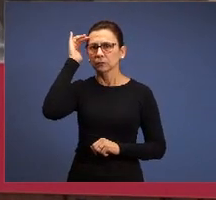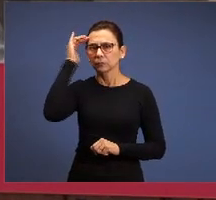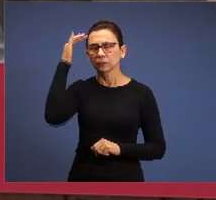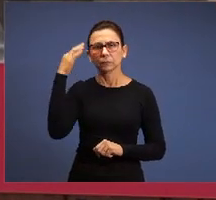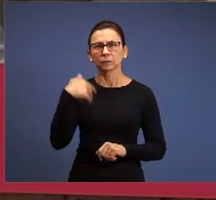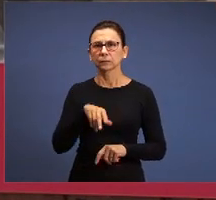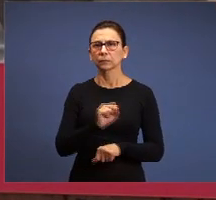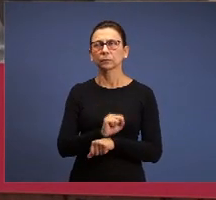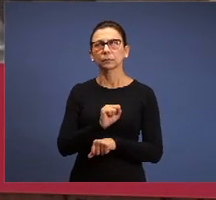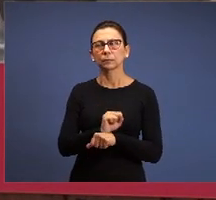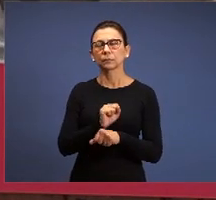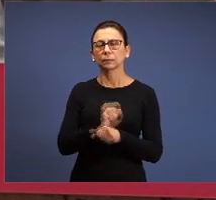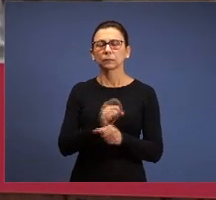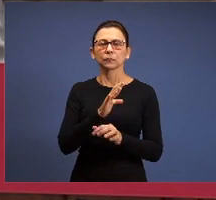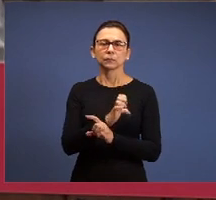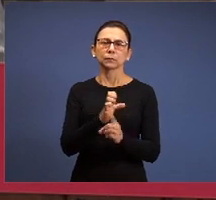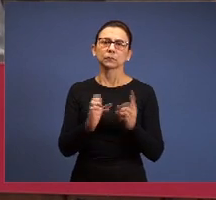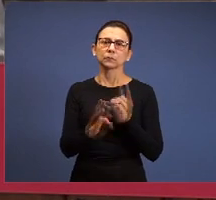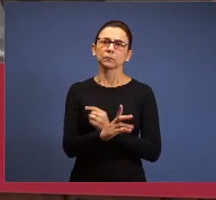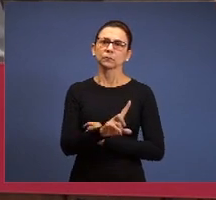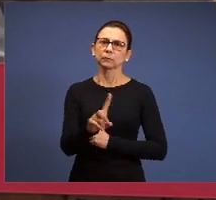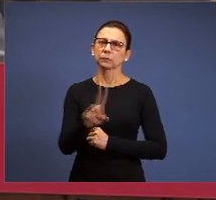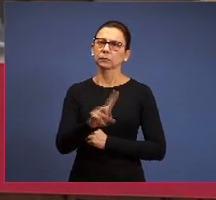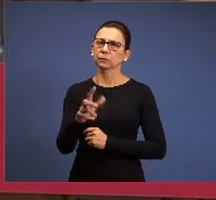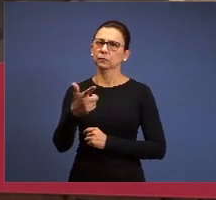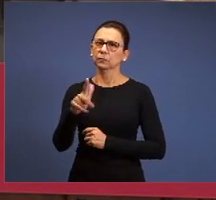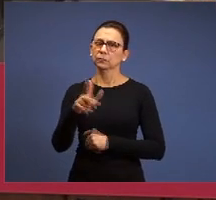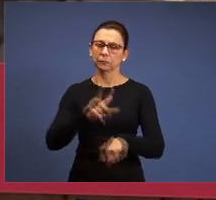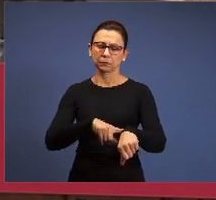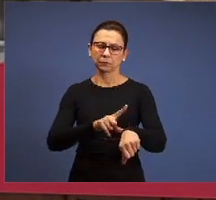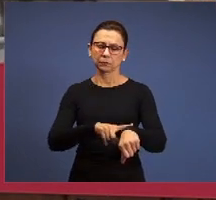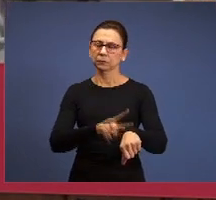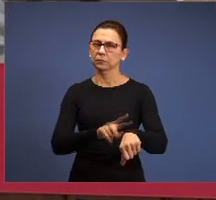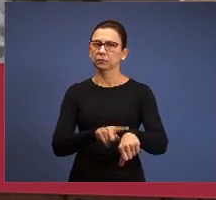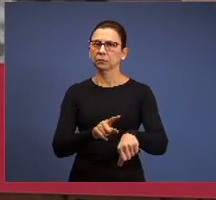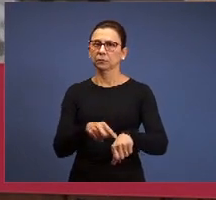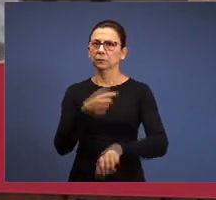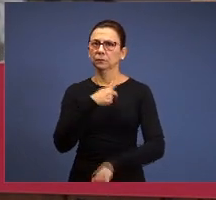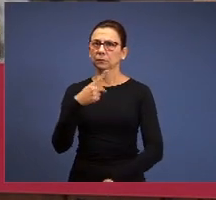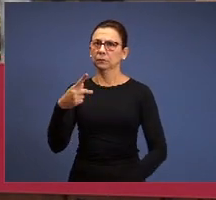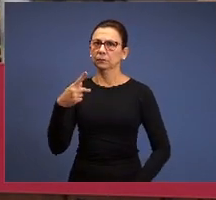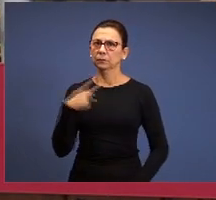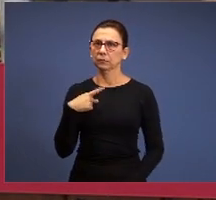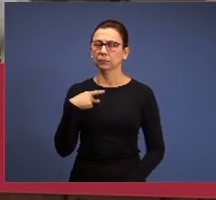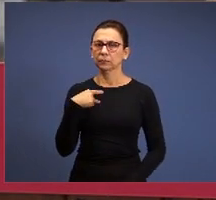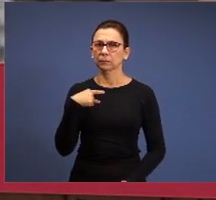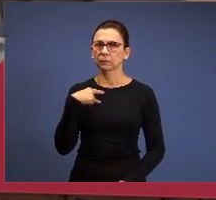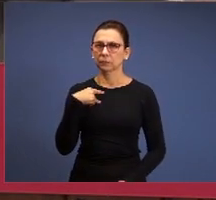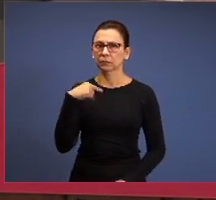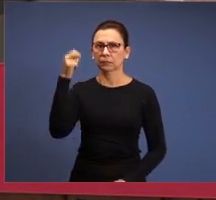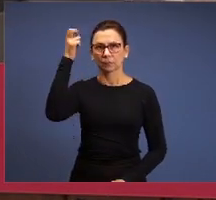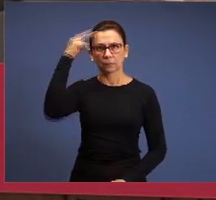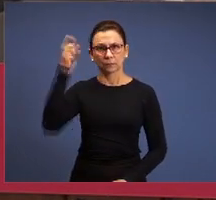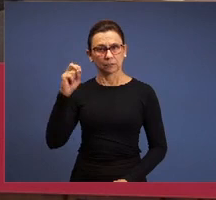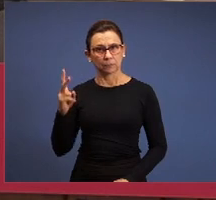to the Sunday School, because there is no time for it and the pastor has to stay updated, be the pastor, be the deacon, be